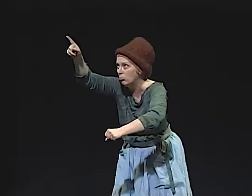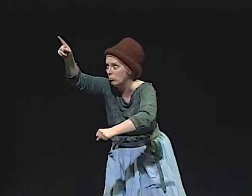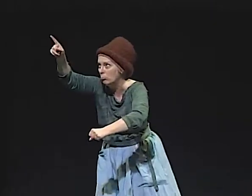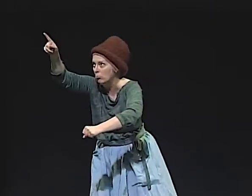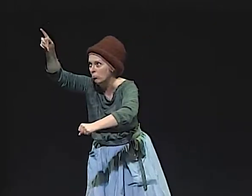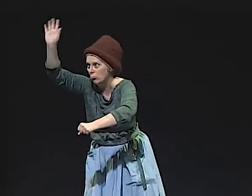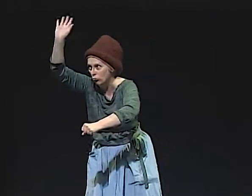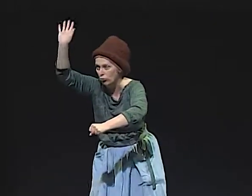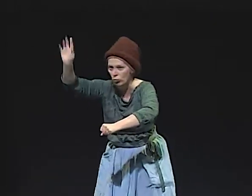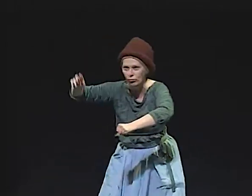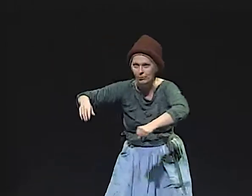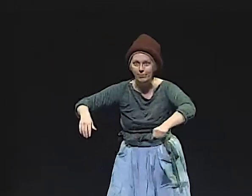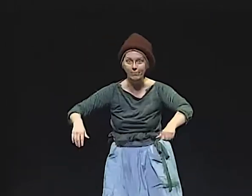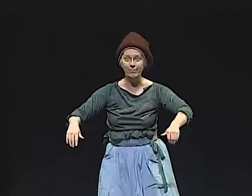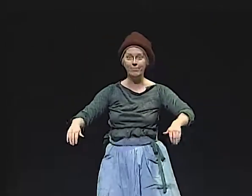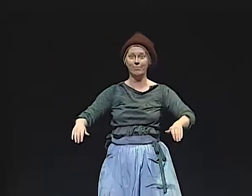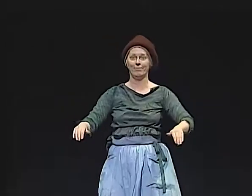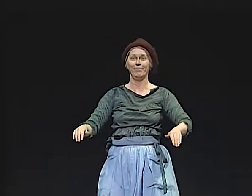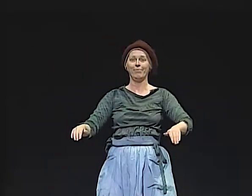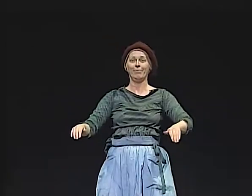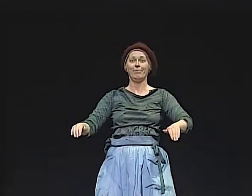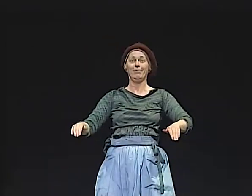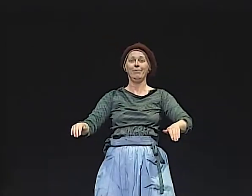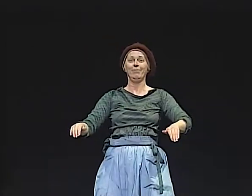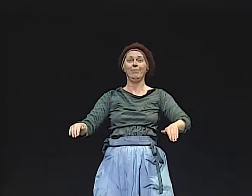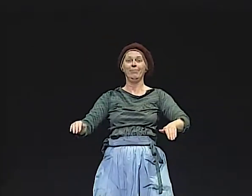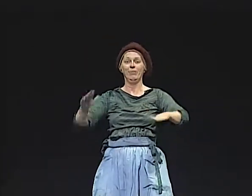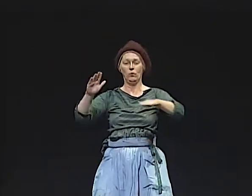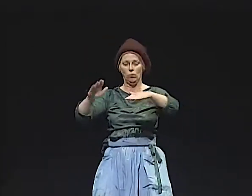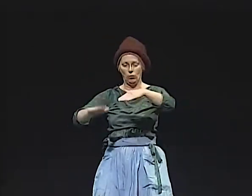IF YOU CAN PRESENT TO ME A BEE."